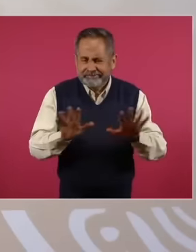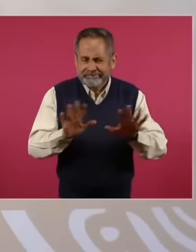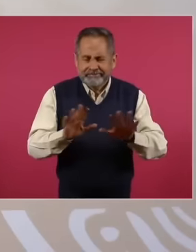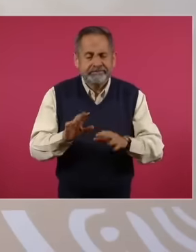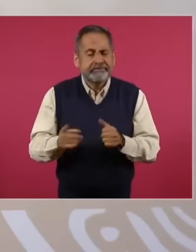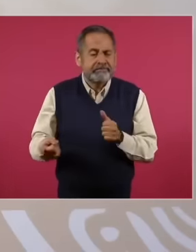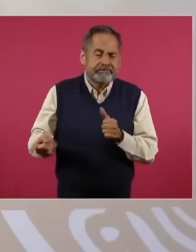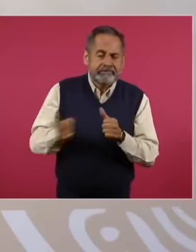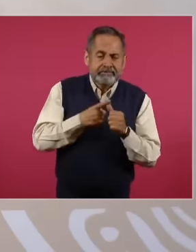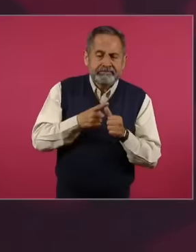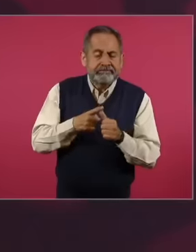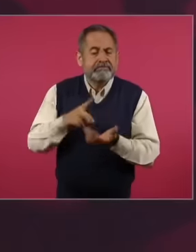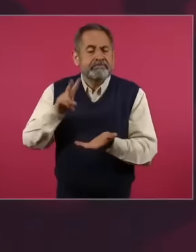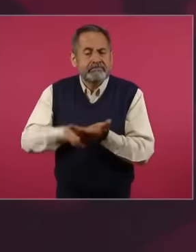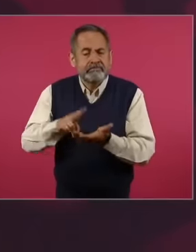before the personal interest of the partisan interest.